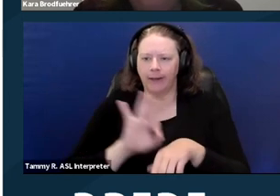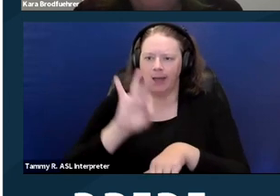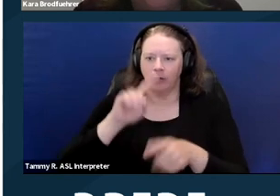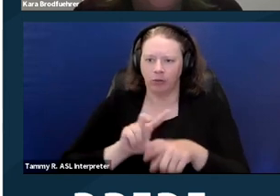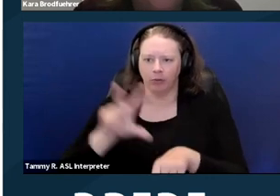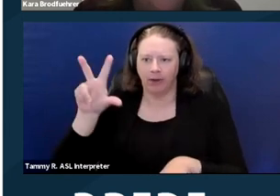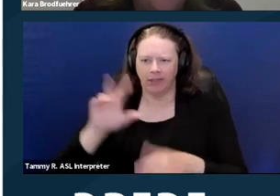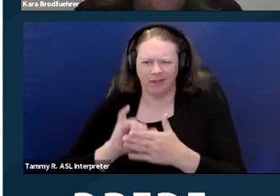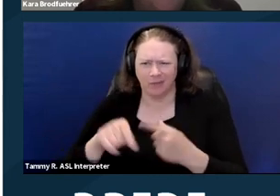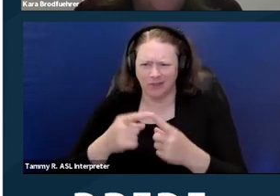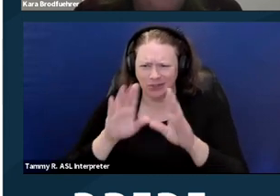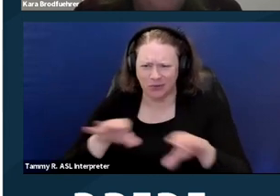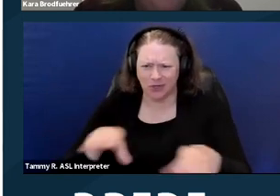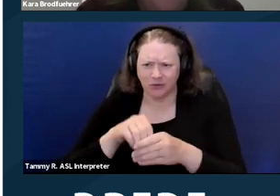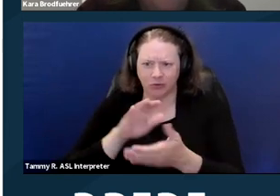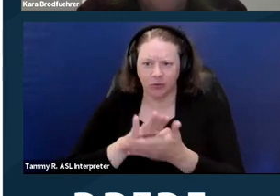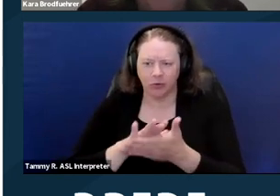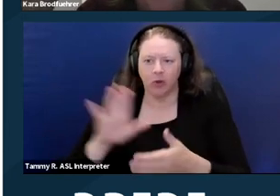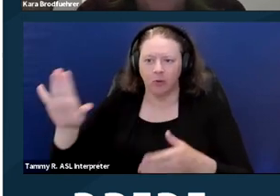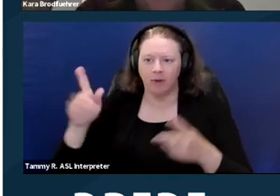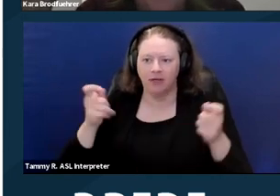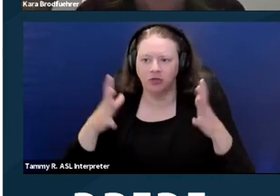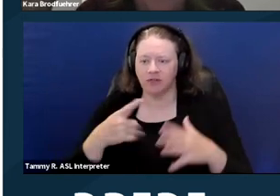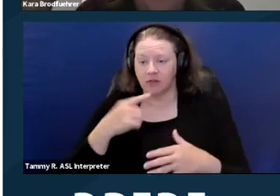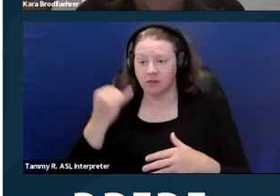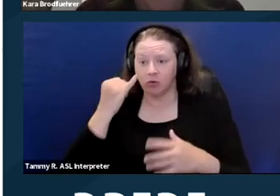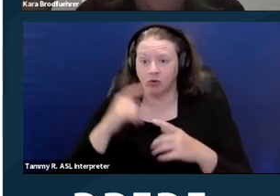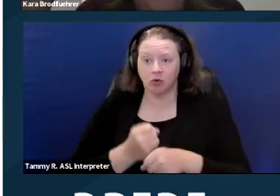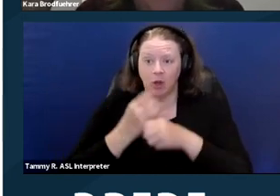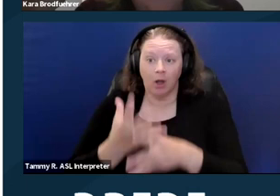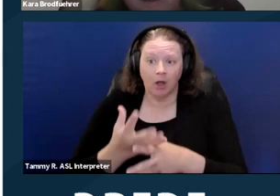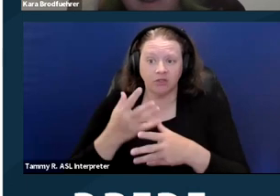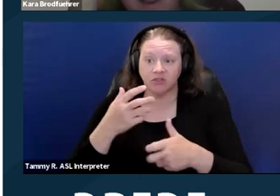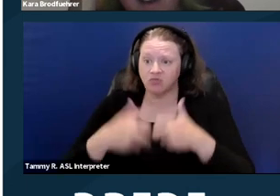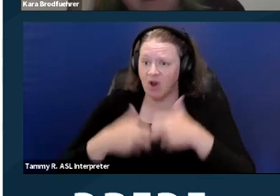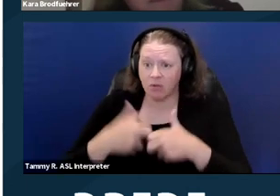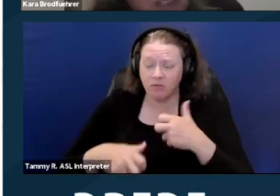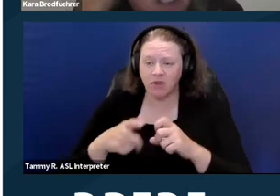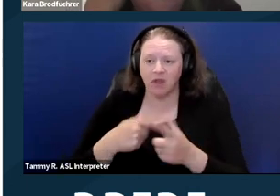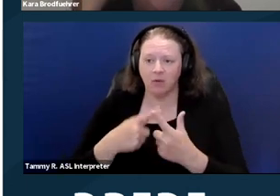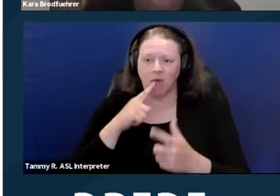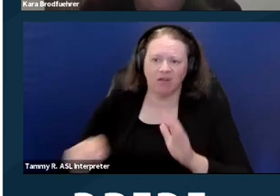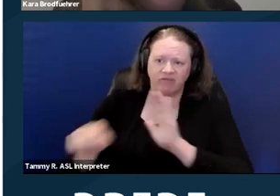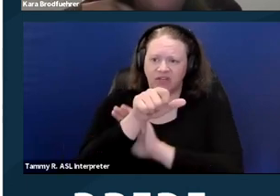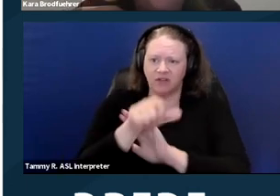Her manager told her if she causes any more trouble she's gonna be evicted. And Rabiah has seen other families with kids